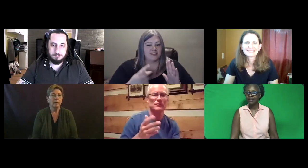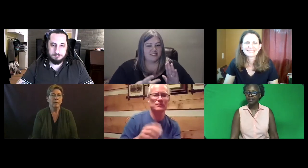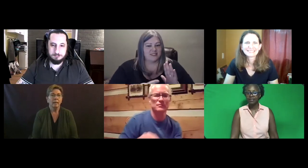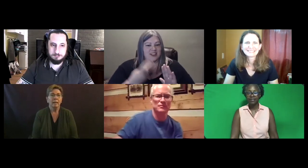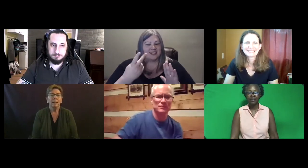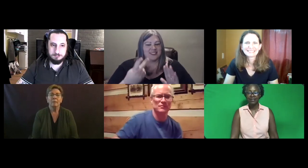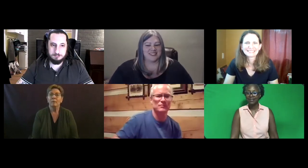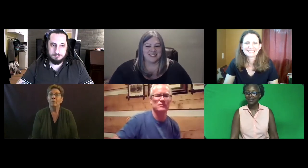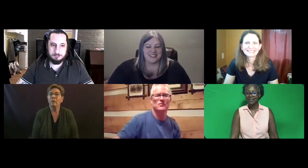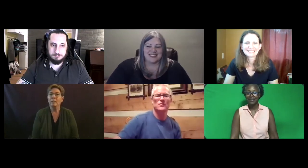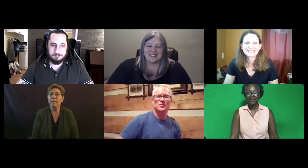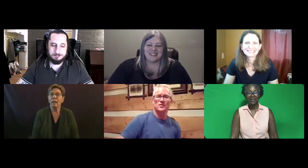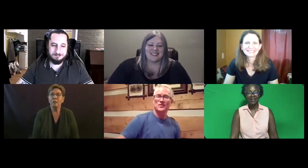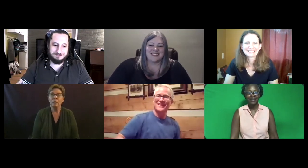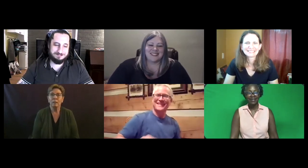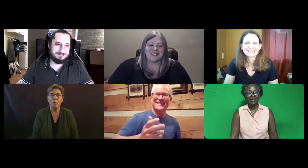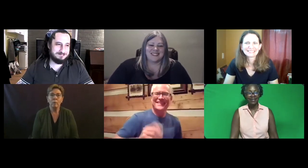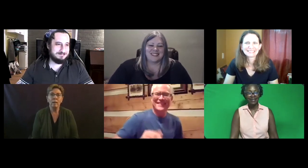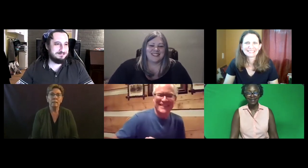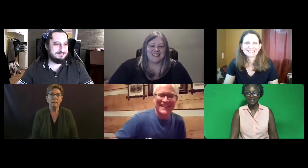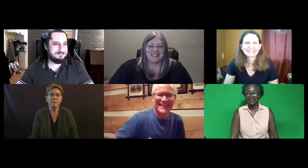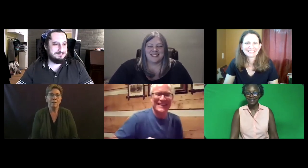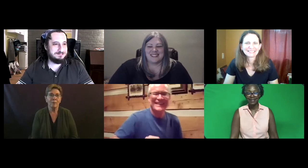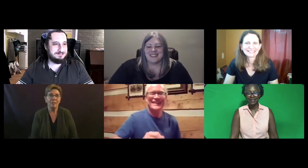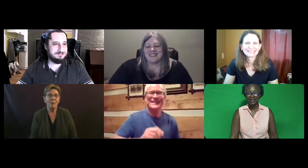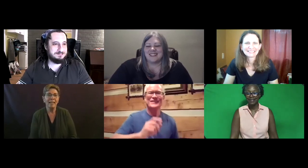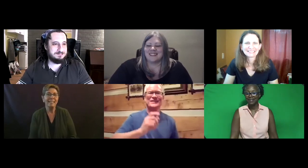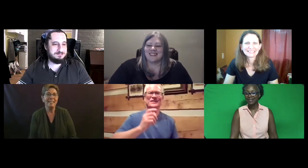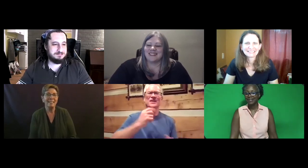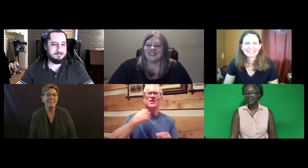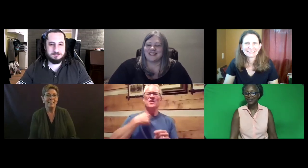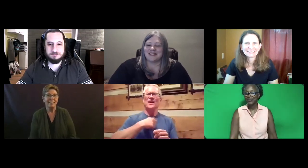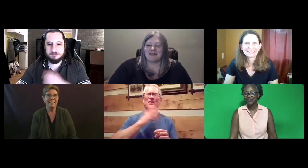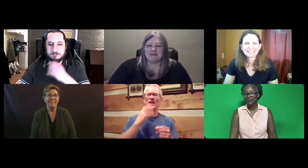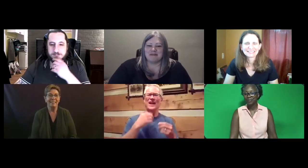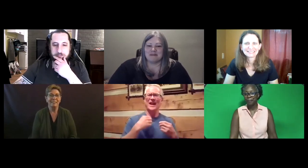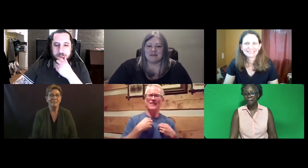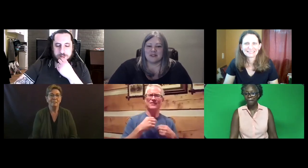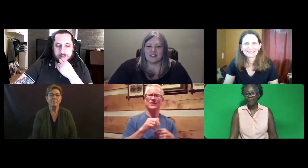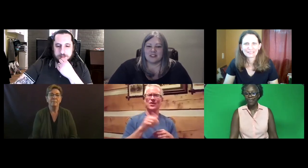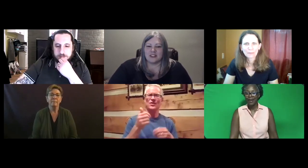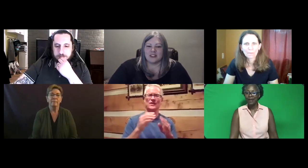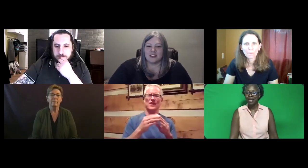Katie: We can do this like an auction. Going once ... going twice. Cliff: All right.